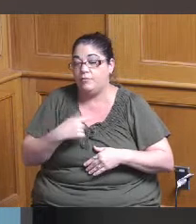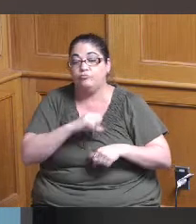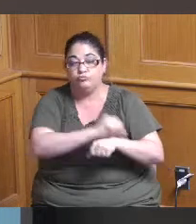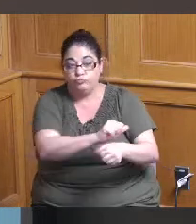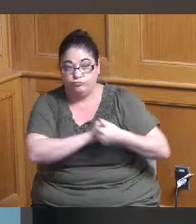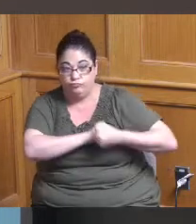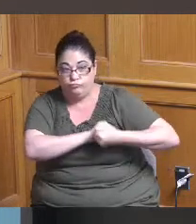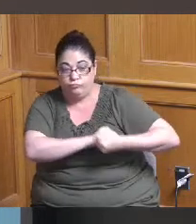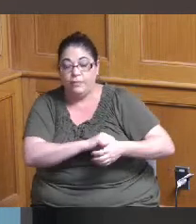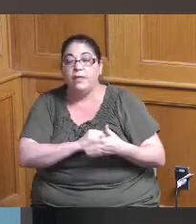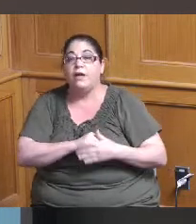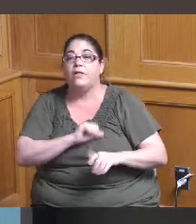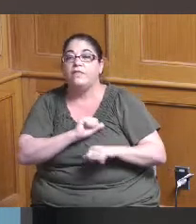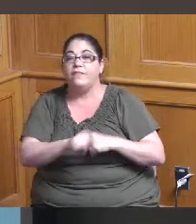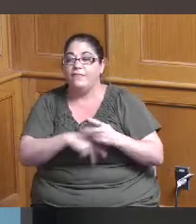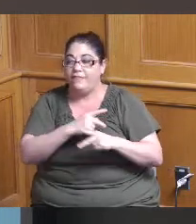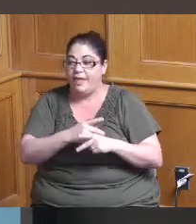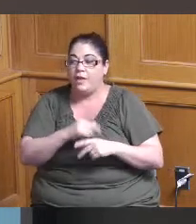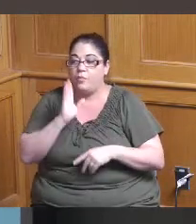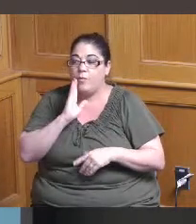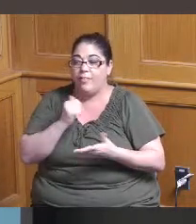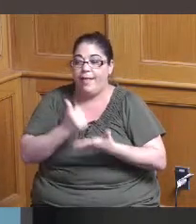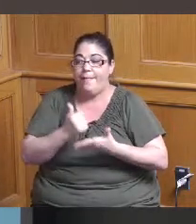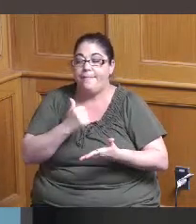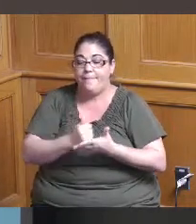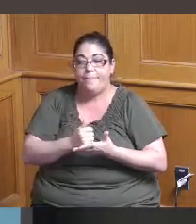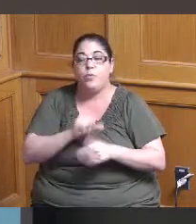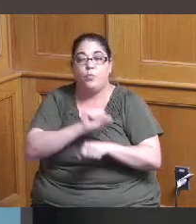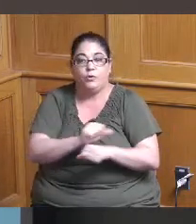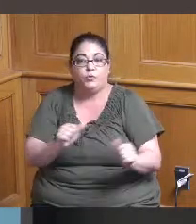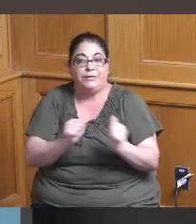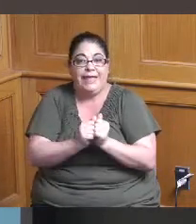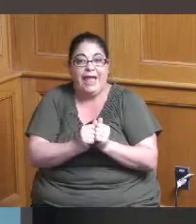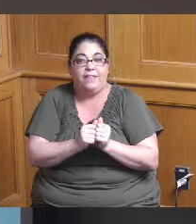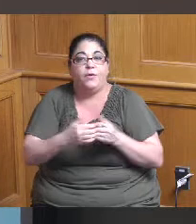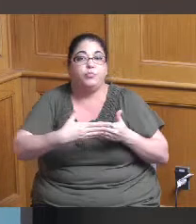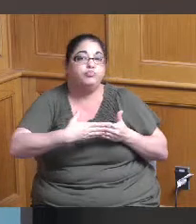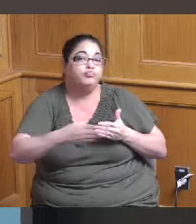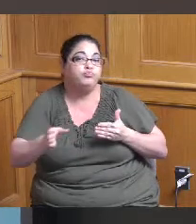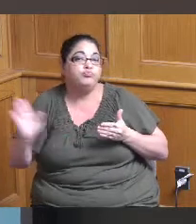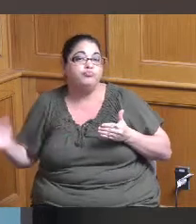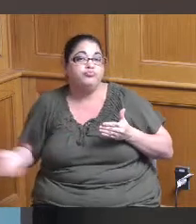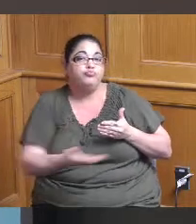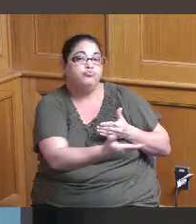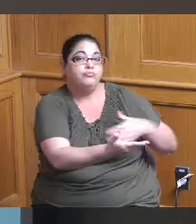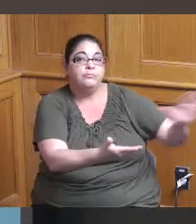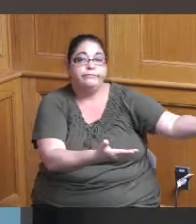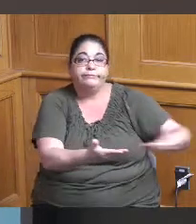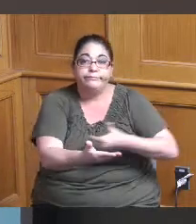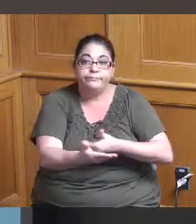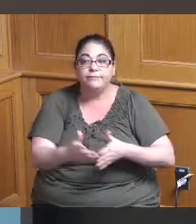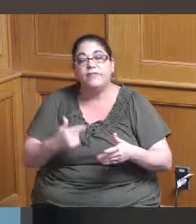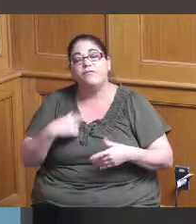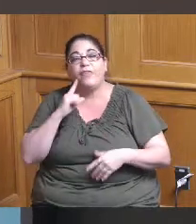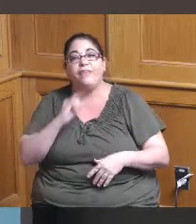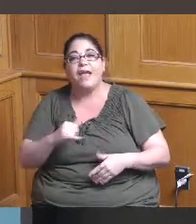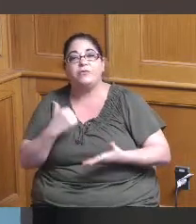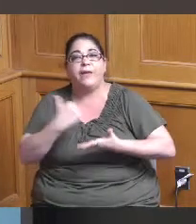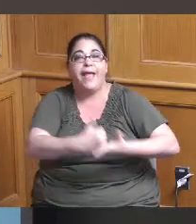to include a gateway area between the two jurisdictions to help with continuity